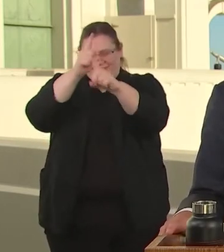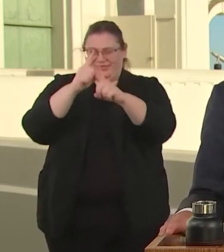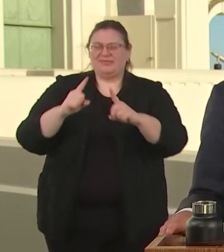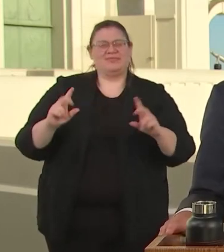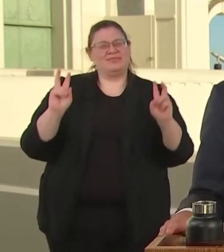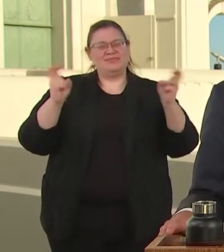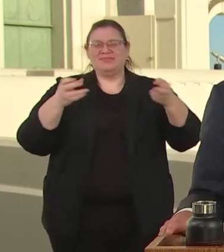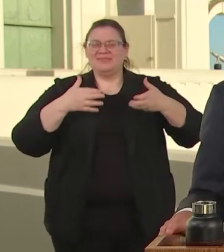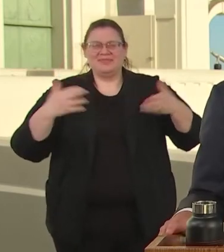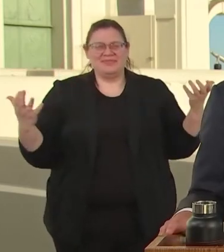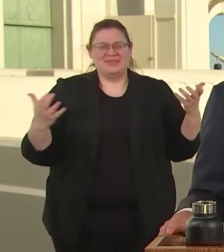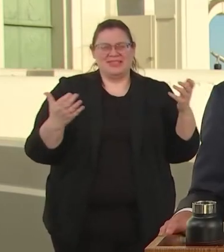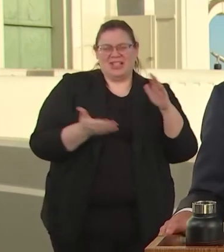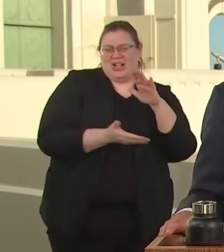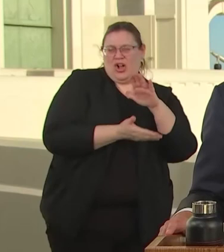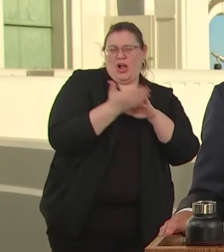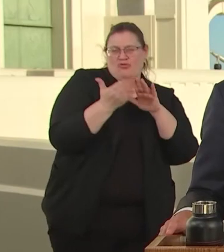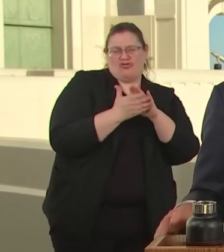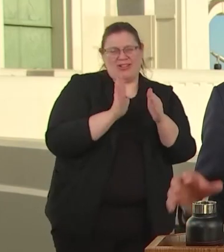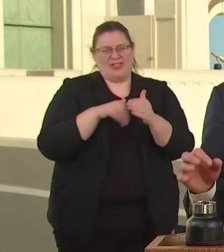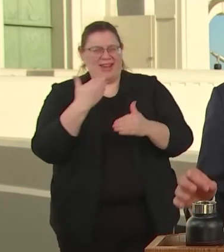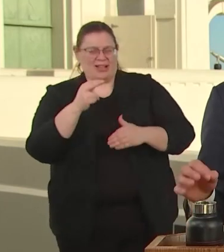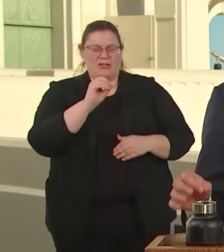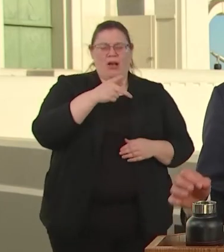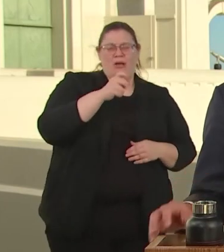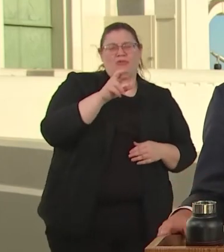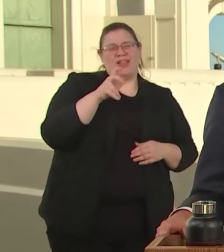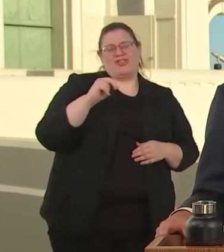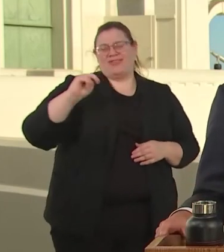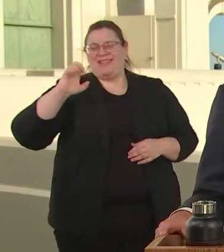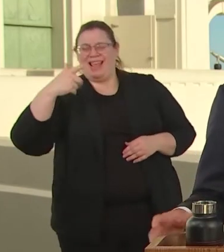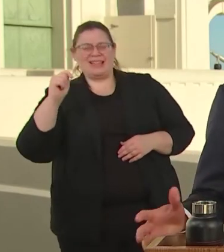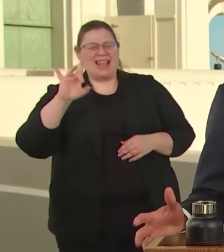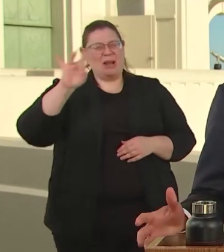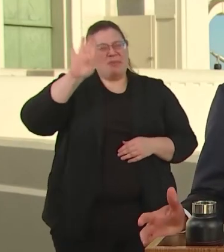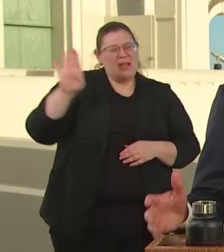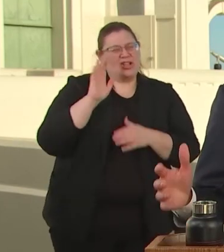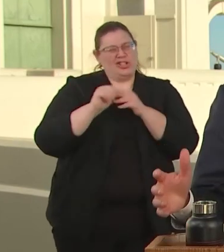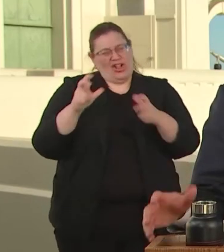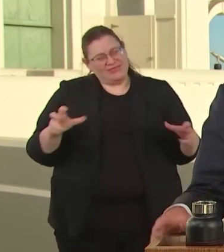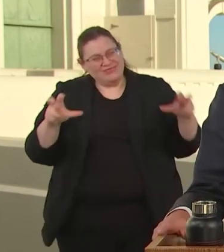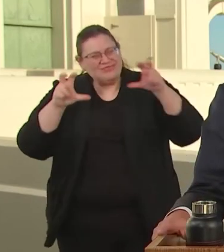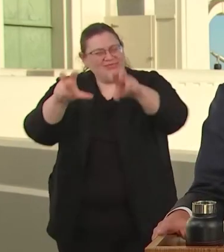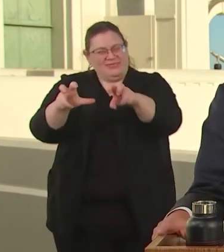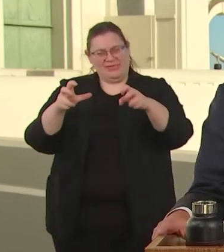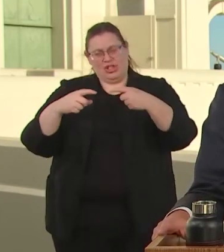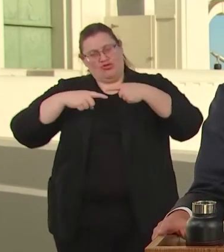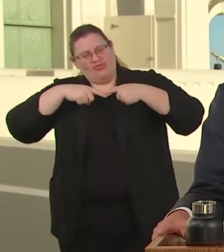IT'S AN 8 BILLION DOLLARS INVESTMENT TO RECYCLE AND